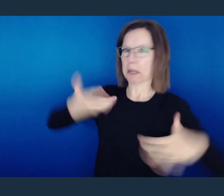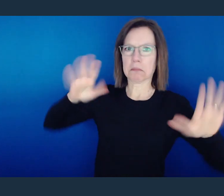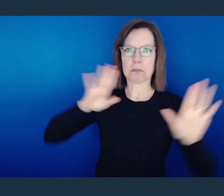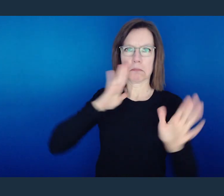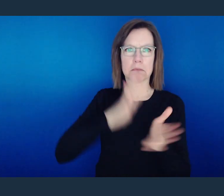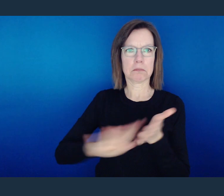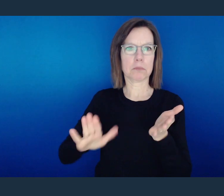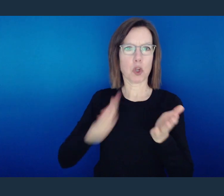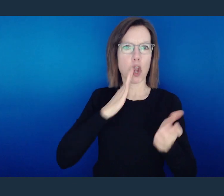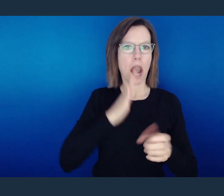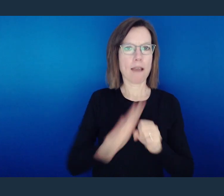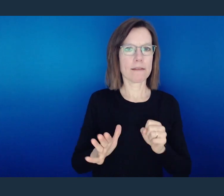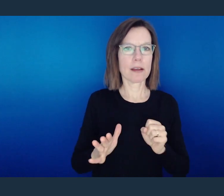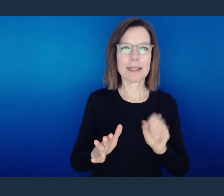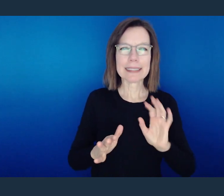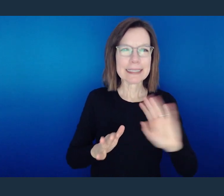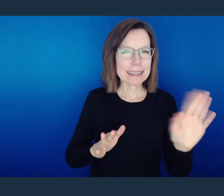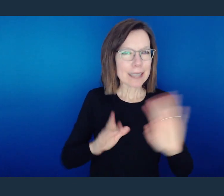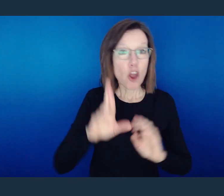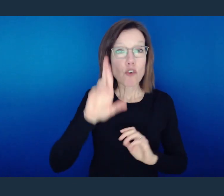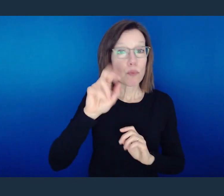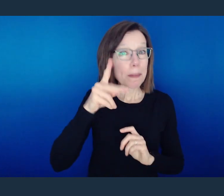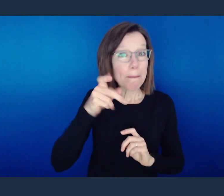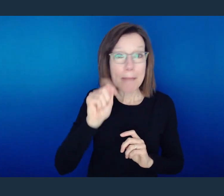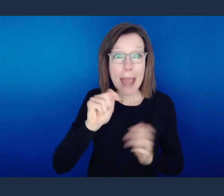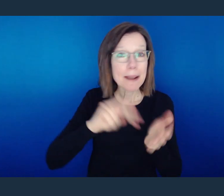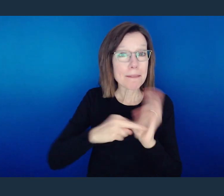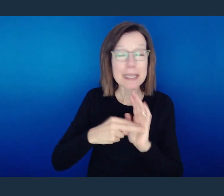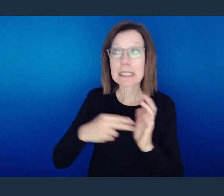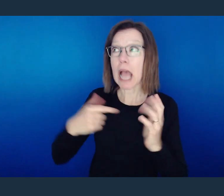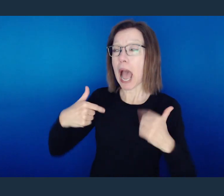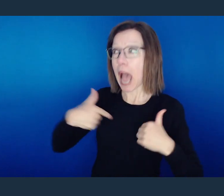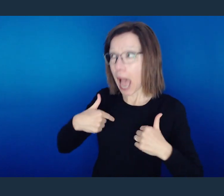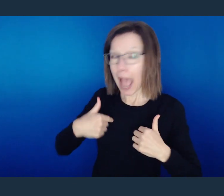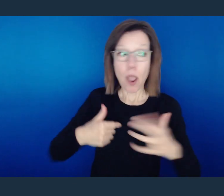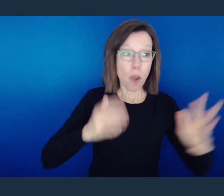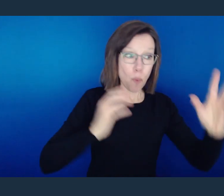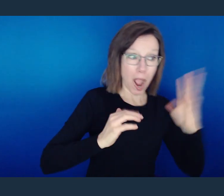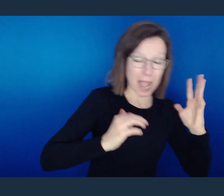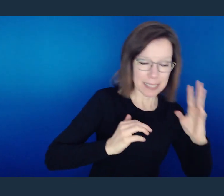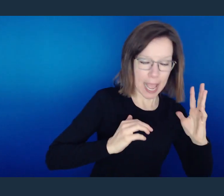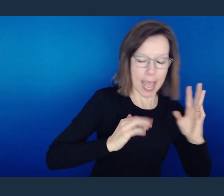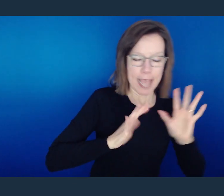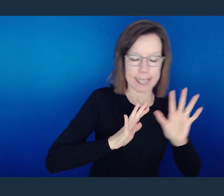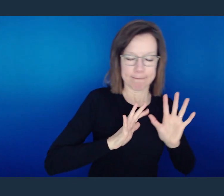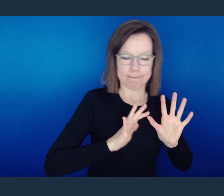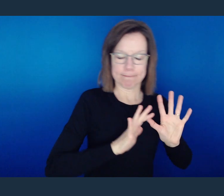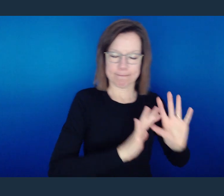But the reality is, repentance in its truest form involves you turning away from the things